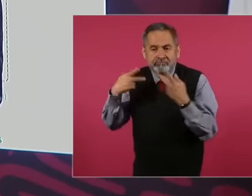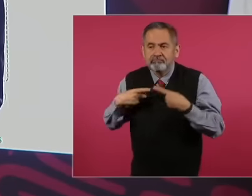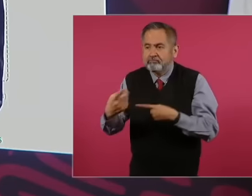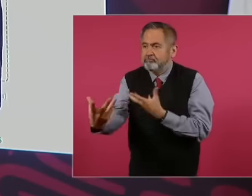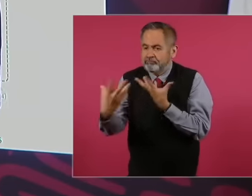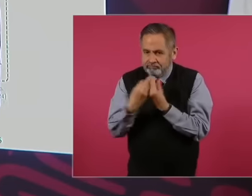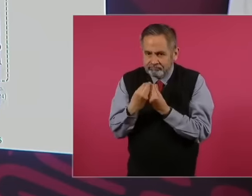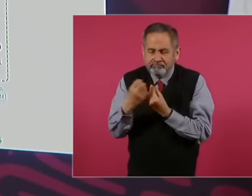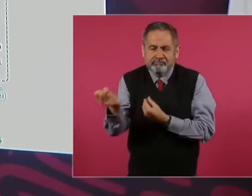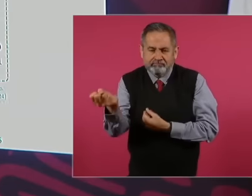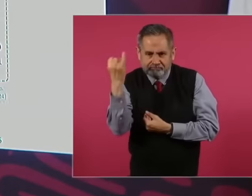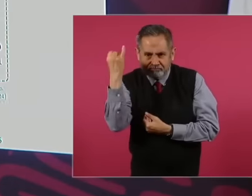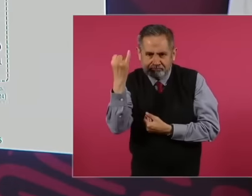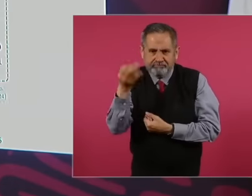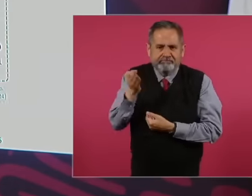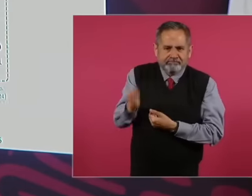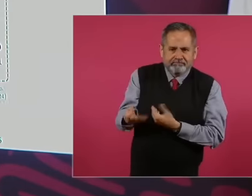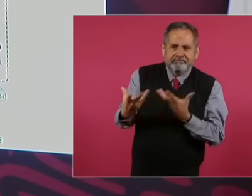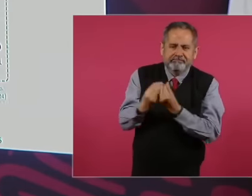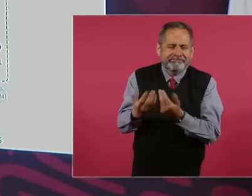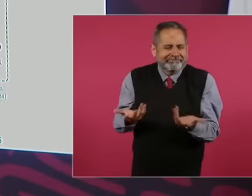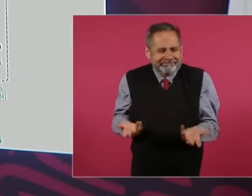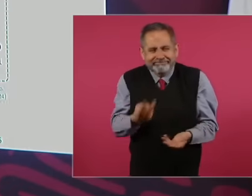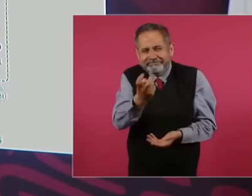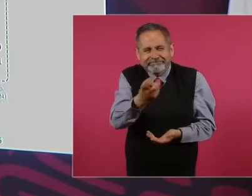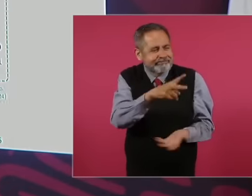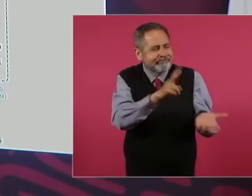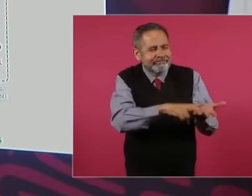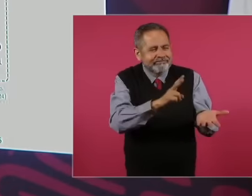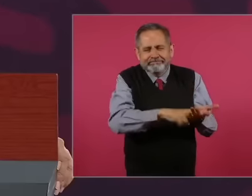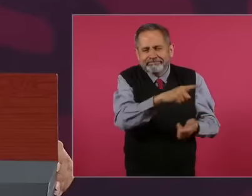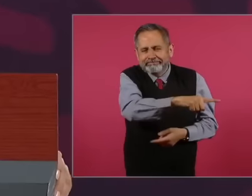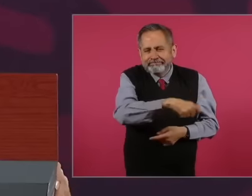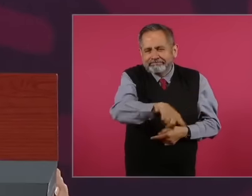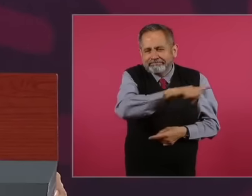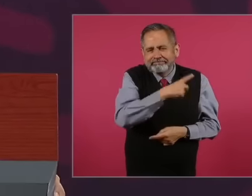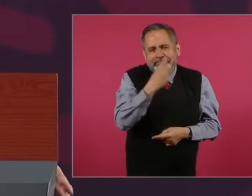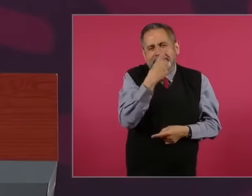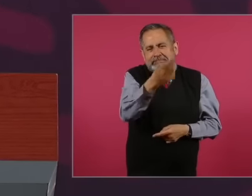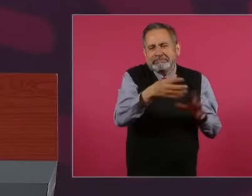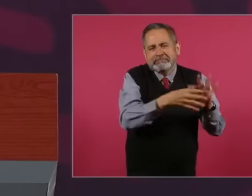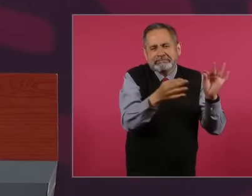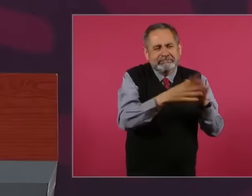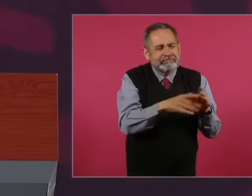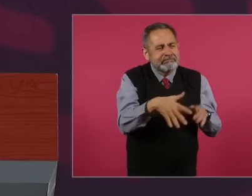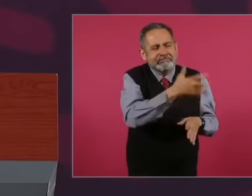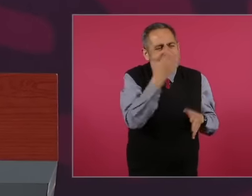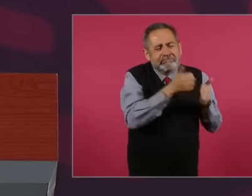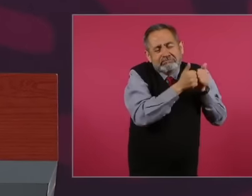it is not valid either What our conservative adversaries say that